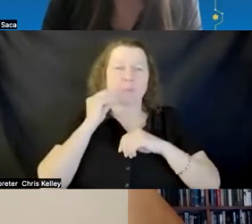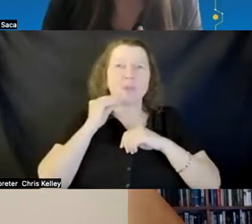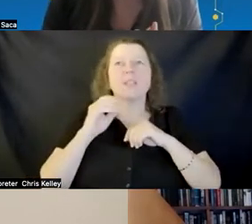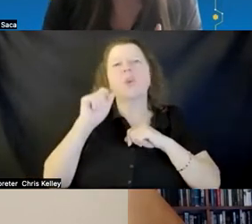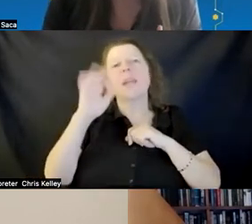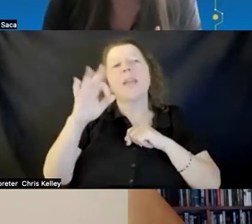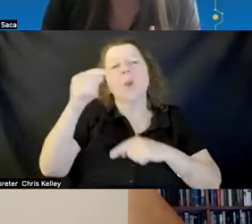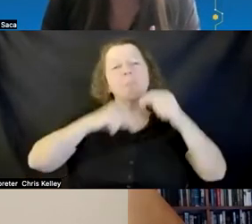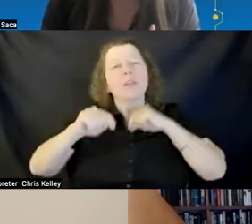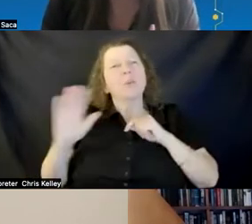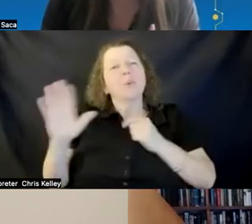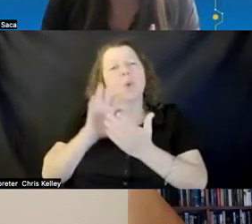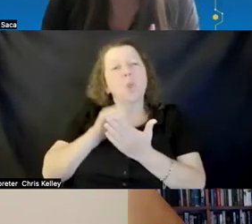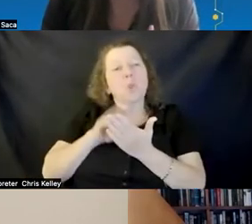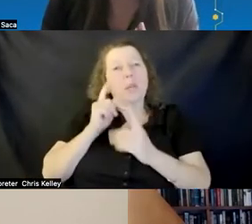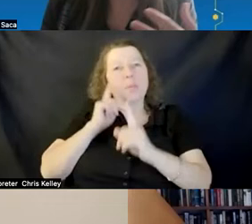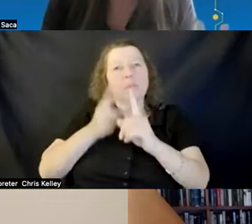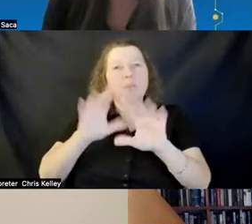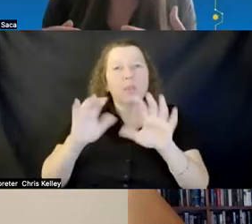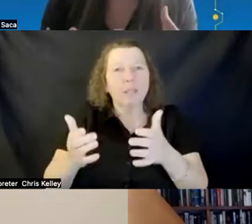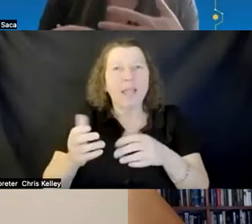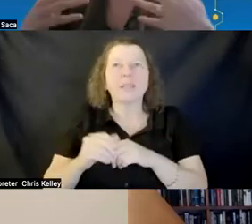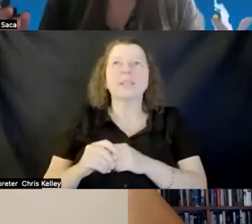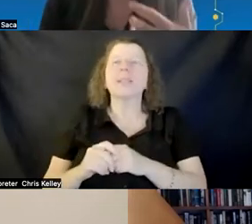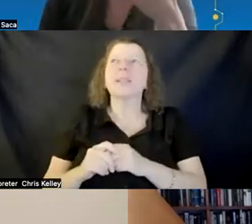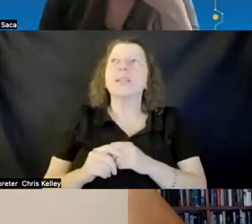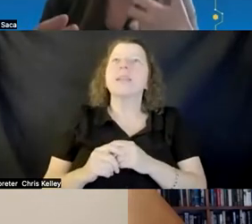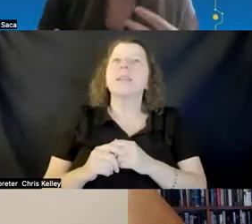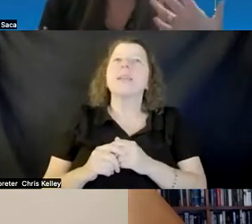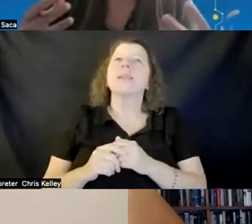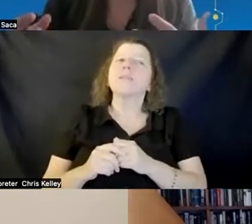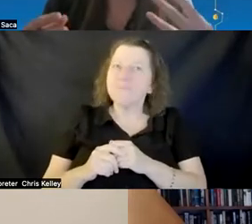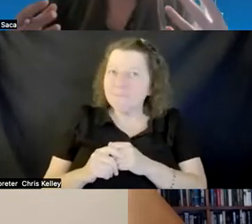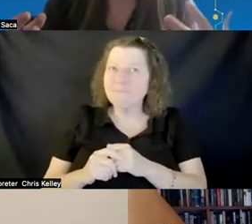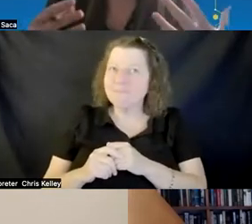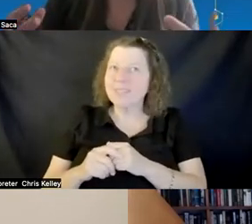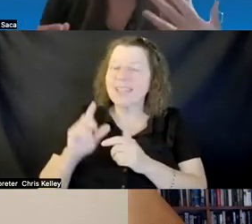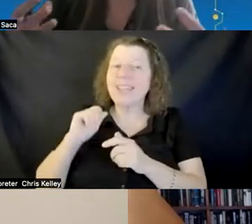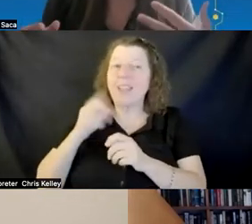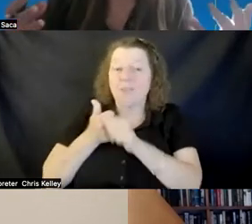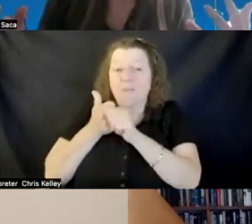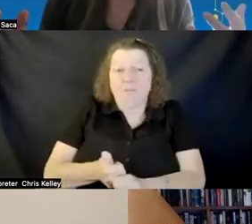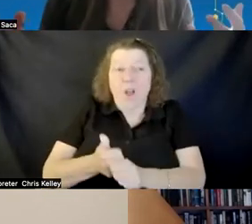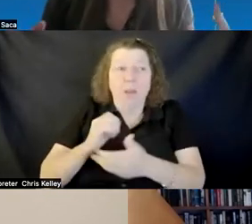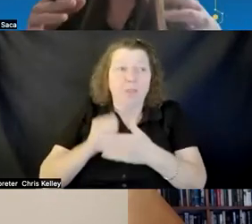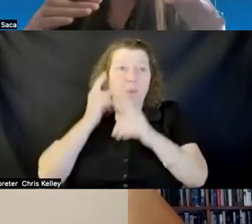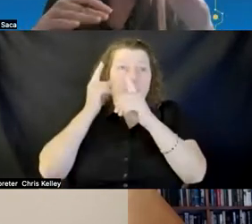have created for that course um you should in theory be able to get some pretty similar